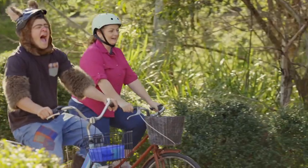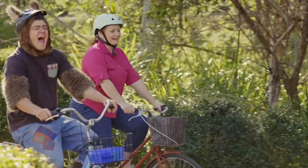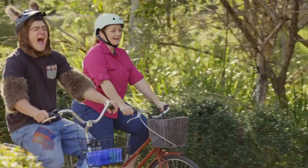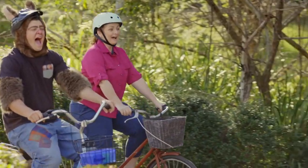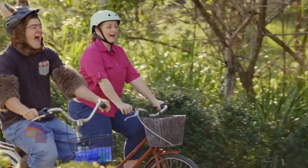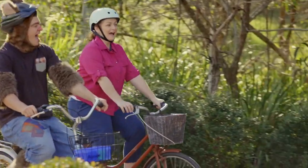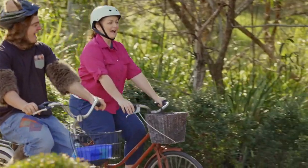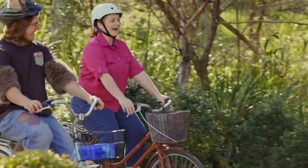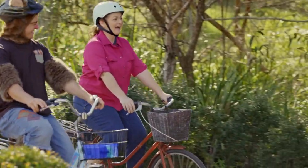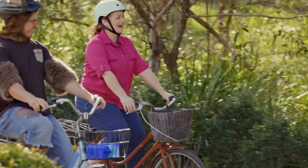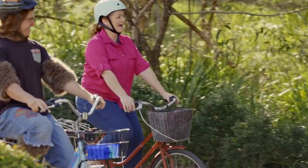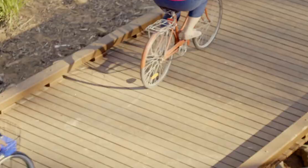Oh!